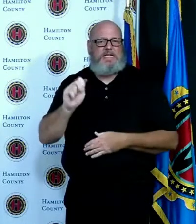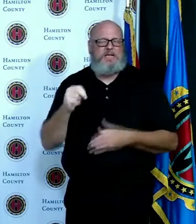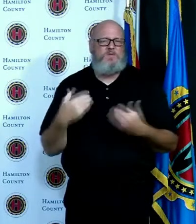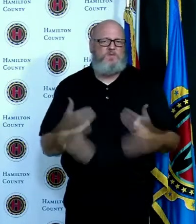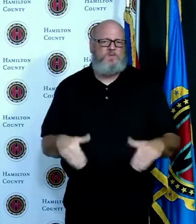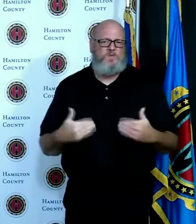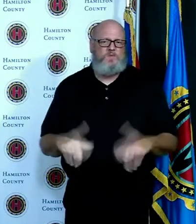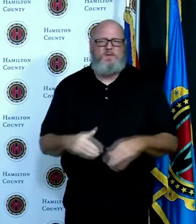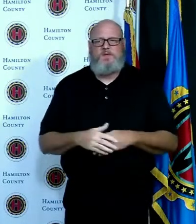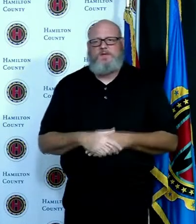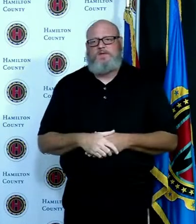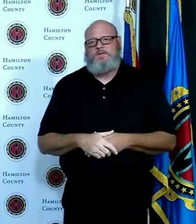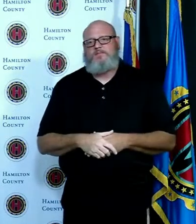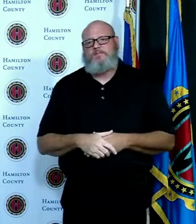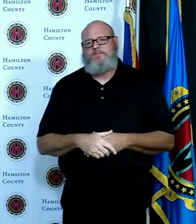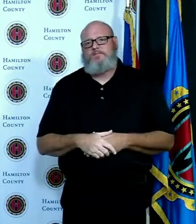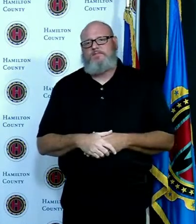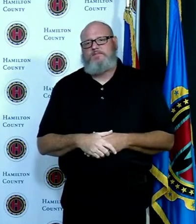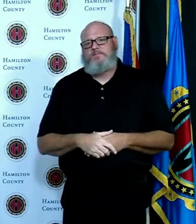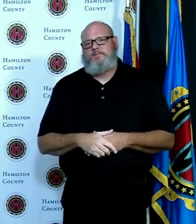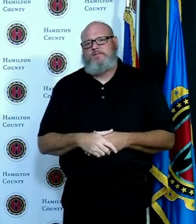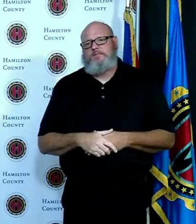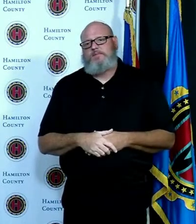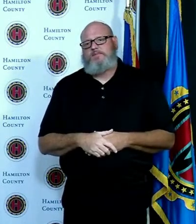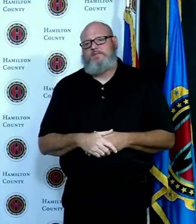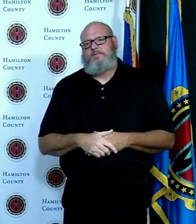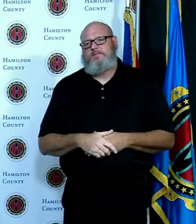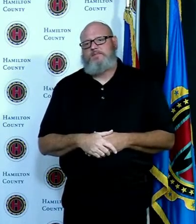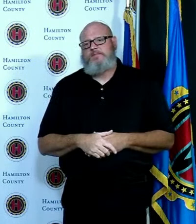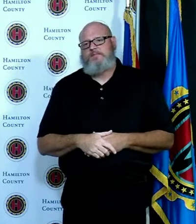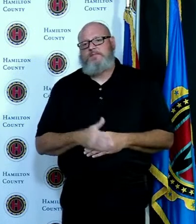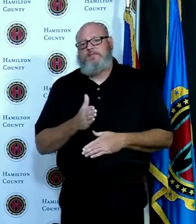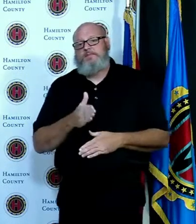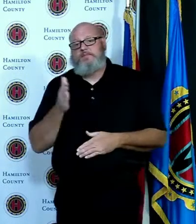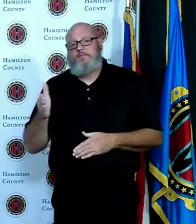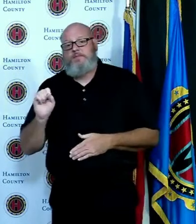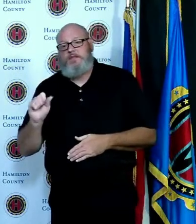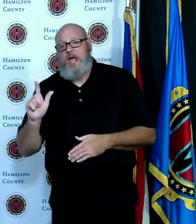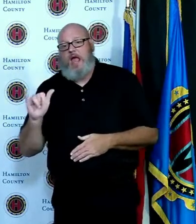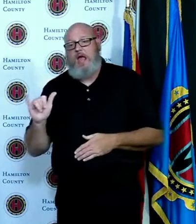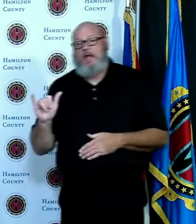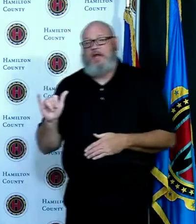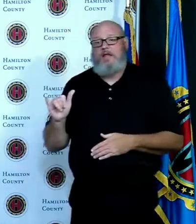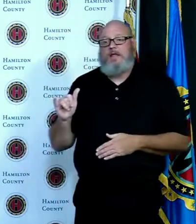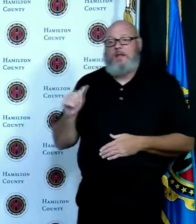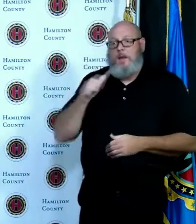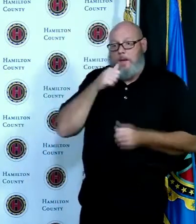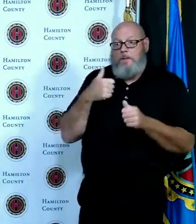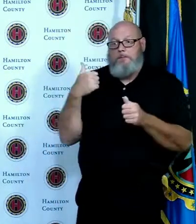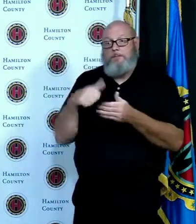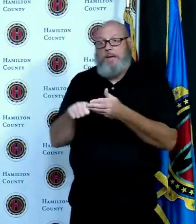no I just like to say I guess that we've had about we sent out about 180,000 absentee ballot